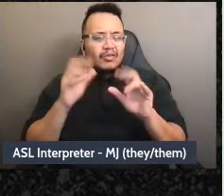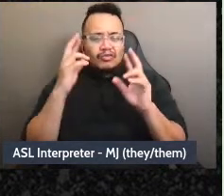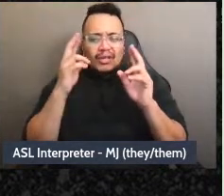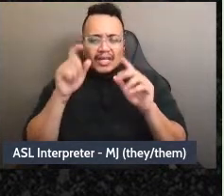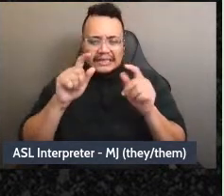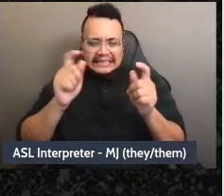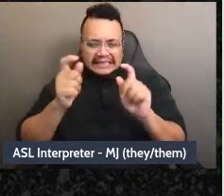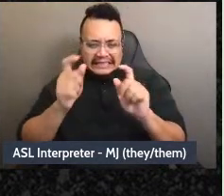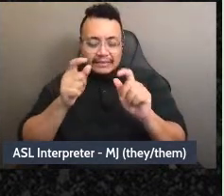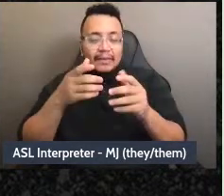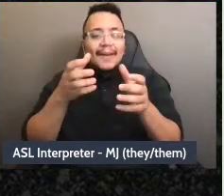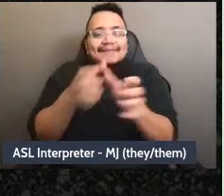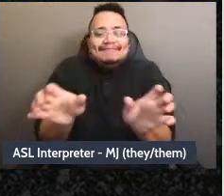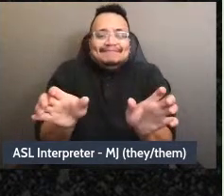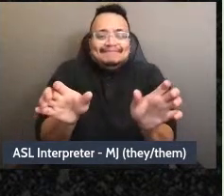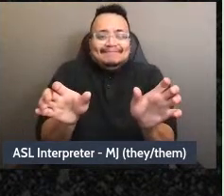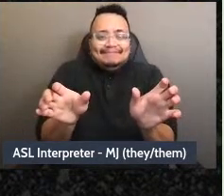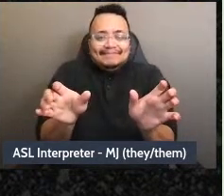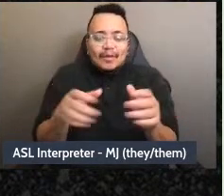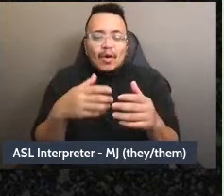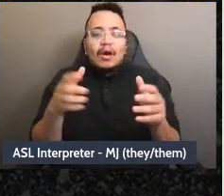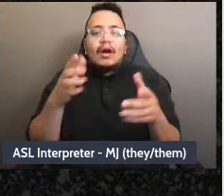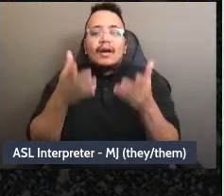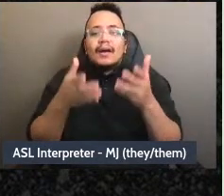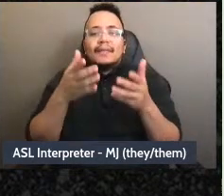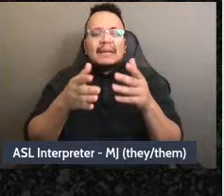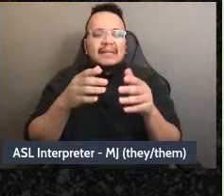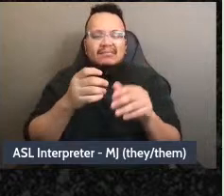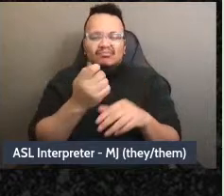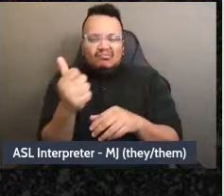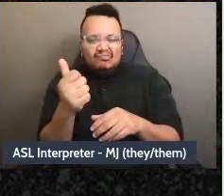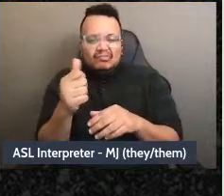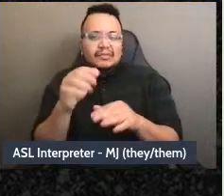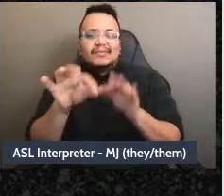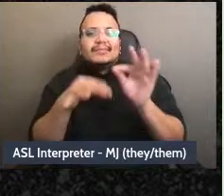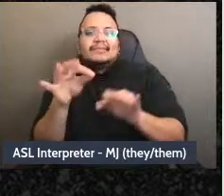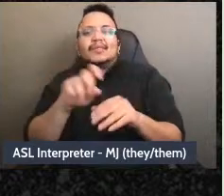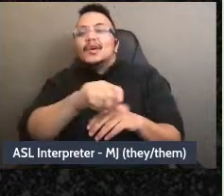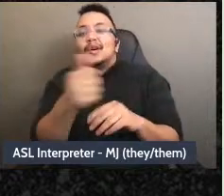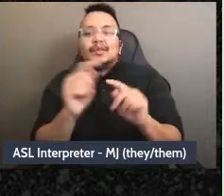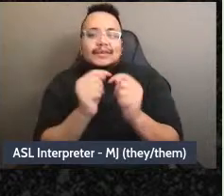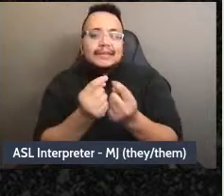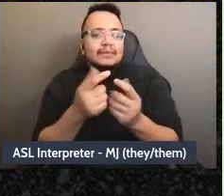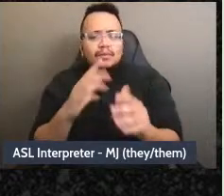know, it's fine for it to just constantly change and, um, and shift according to experimentation